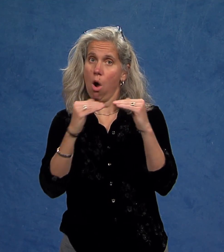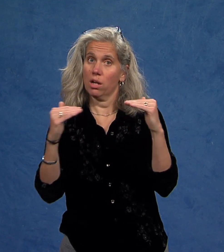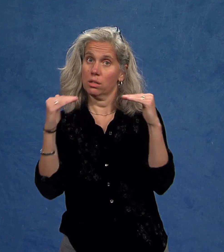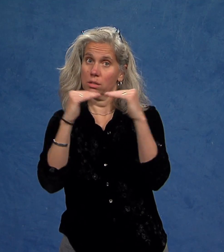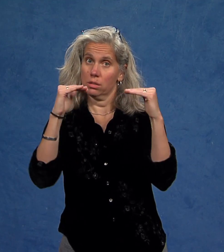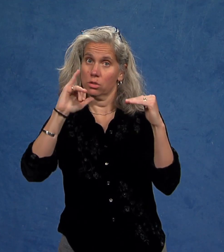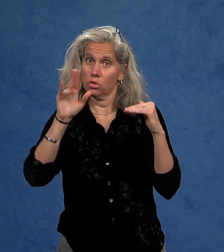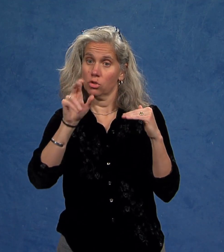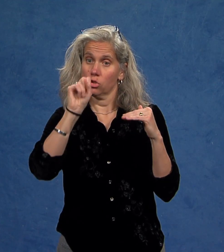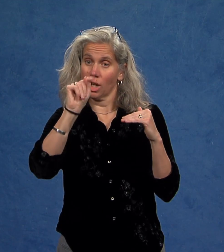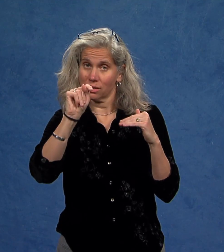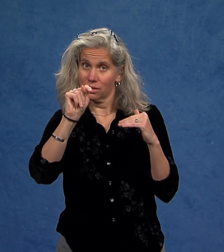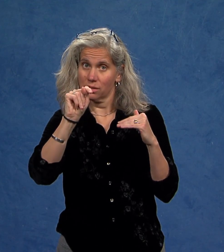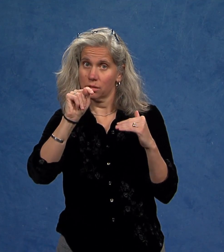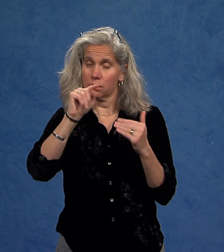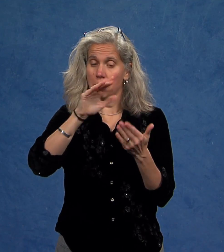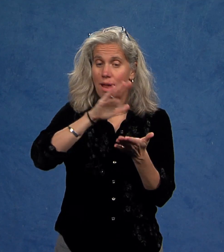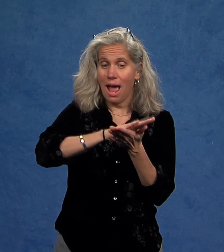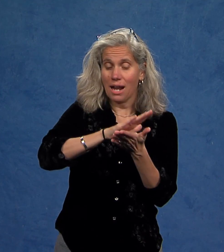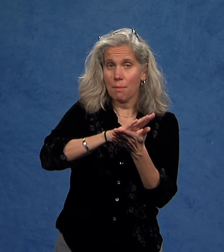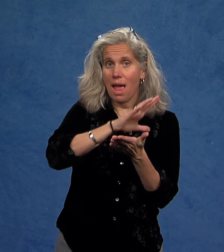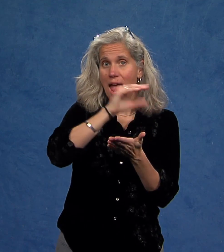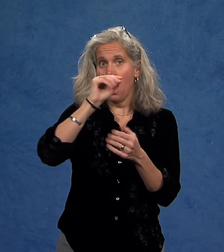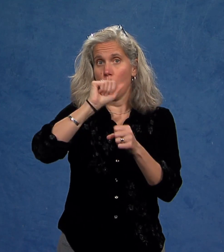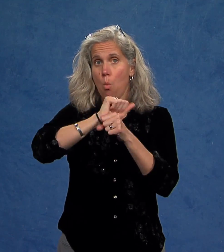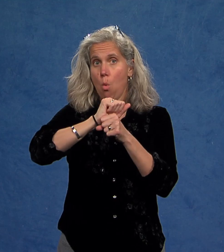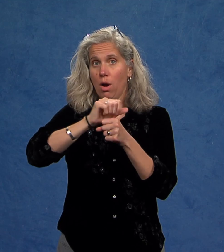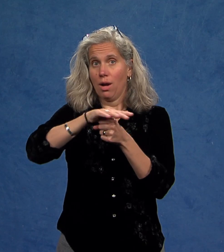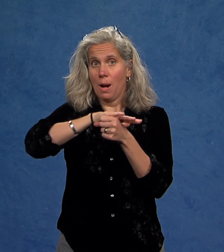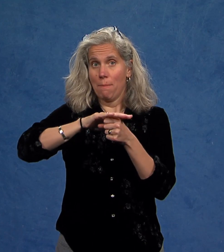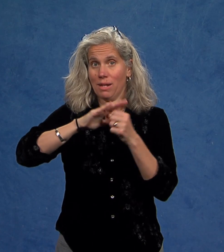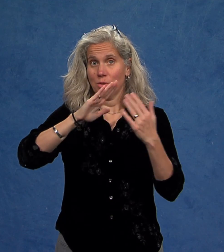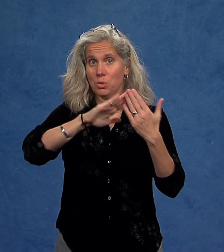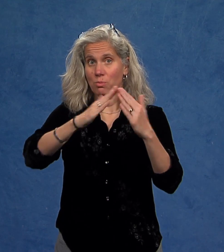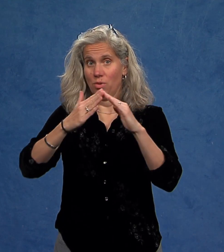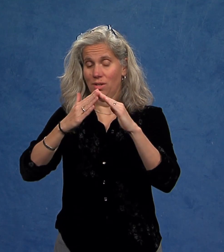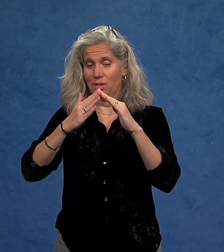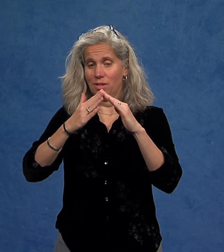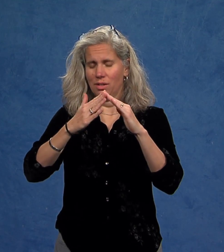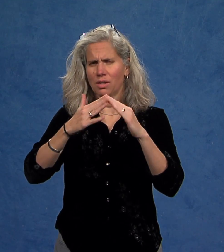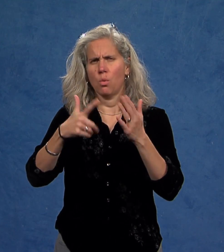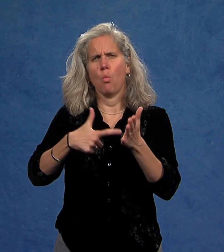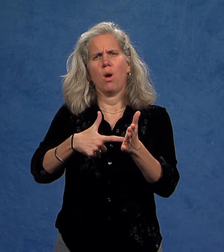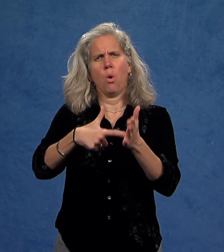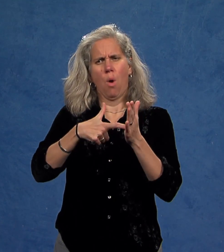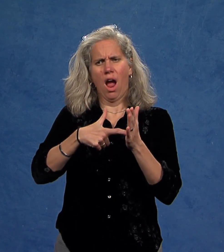and a more just academic and workplace community